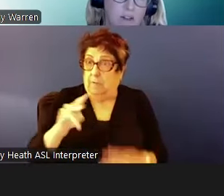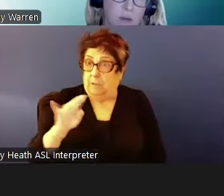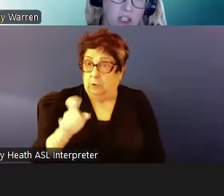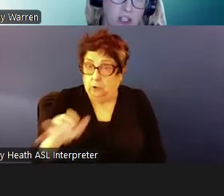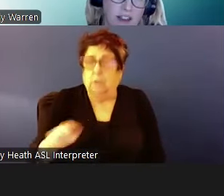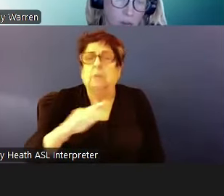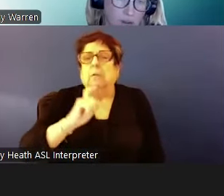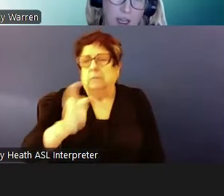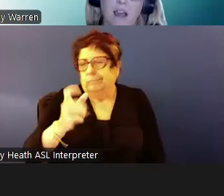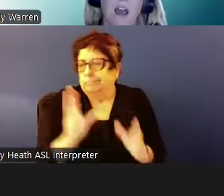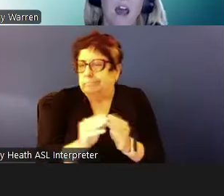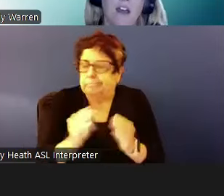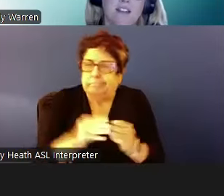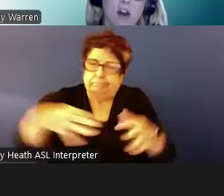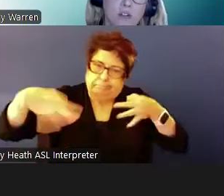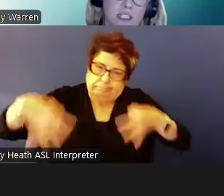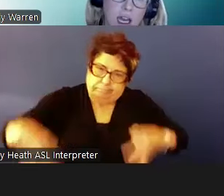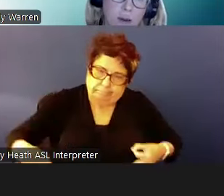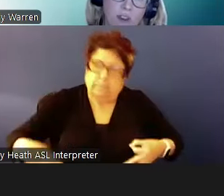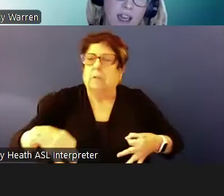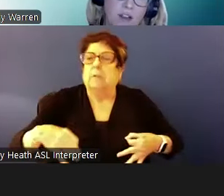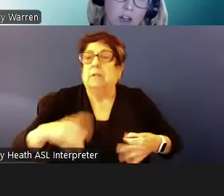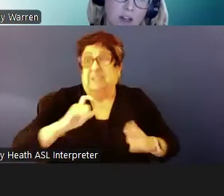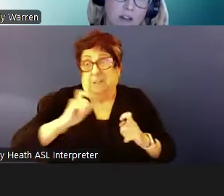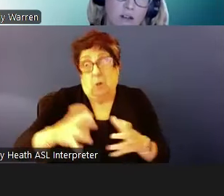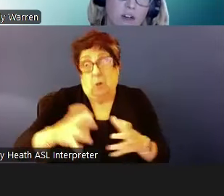information at the briefing and that is the only time where they learn what they